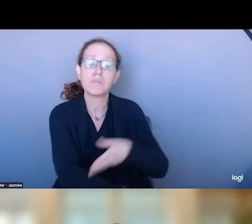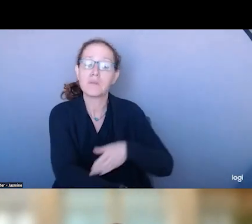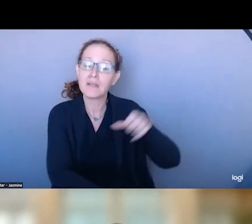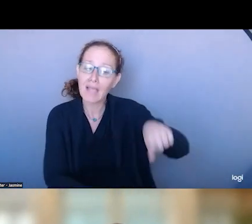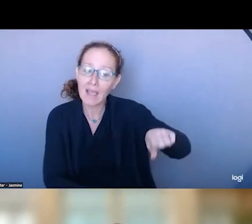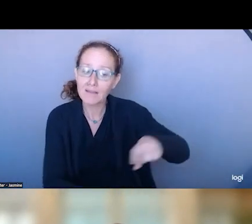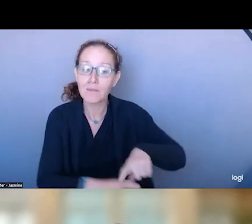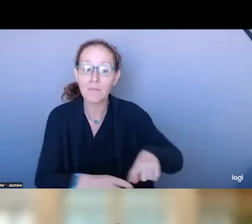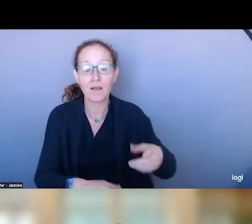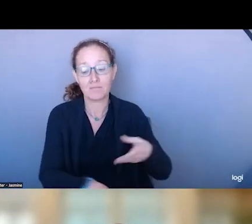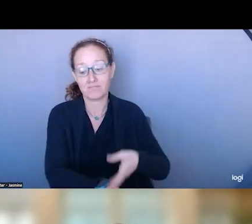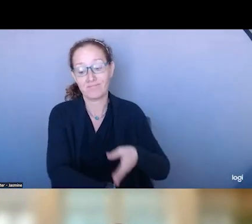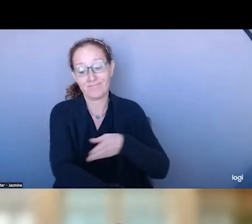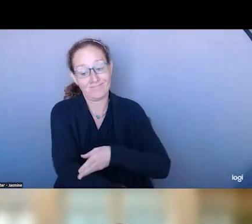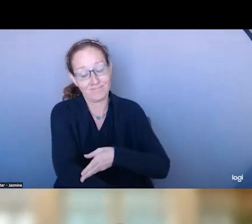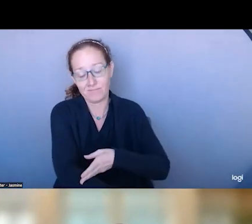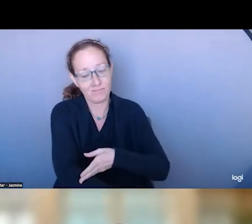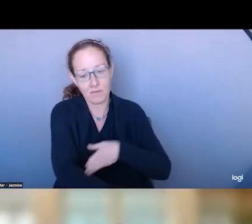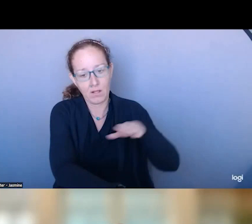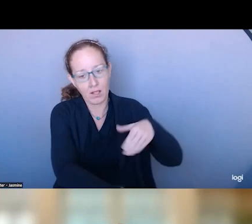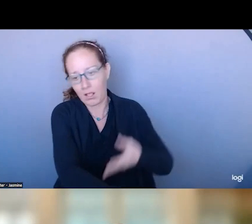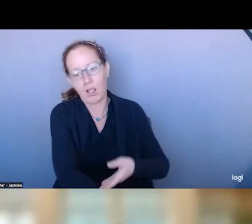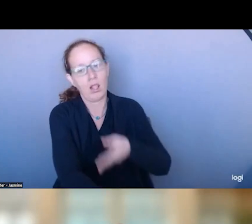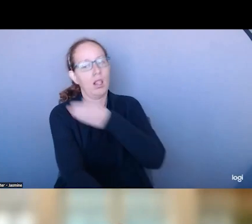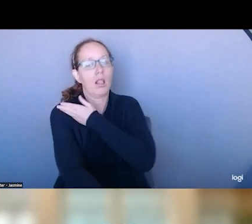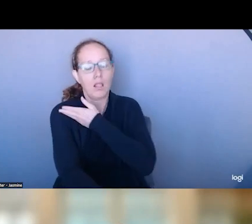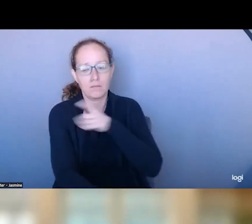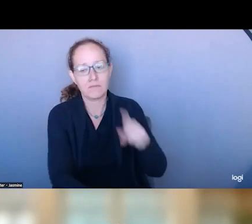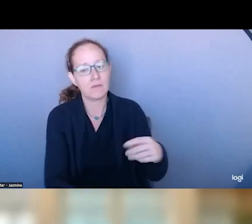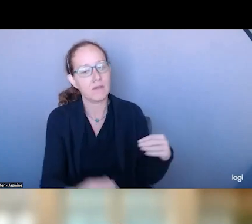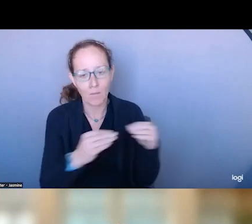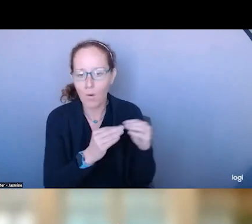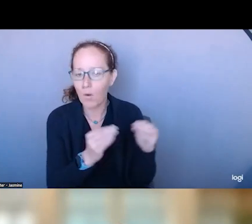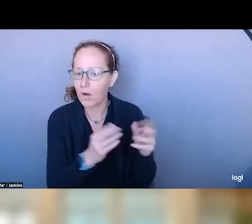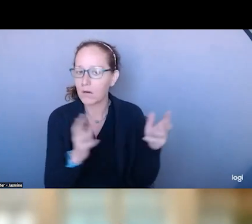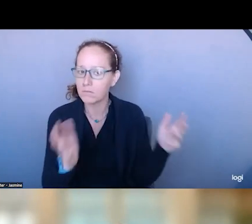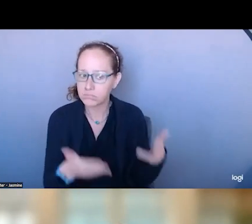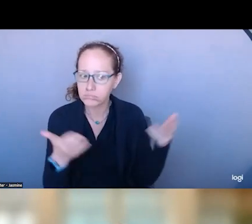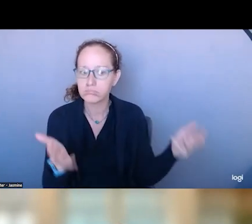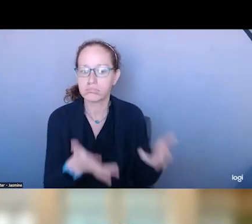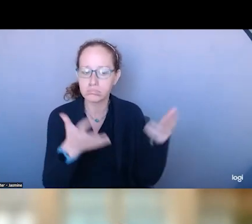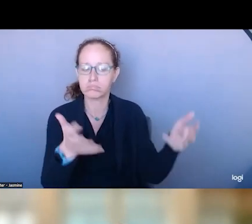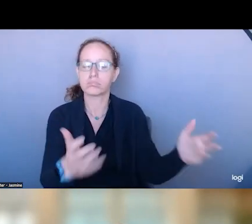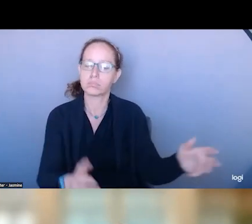I THINK THERE IS A REAL NEED FOR -- I THINK THERE IS A REAL NEED